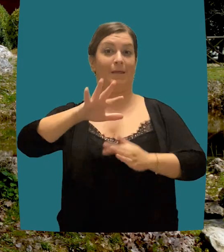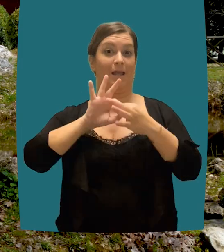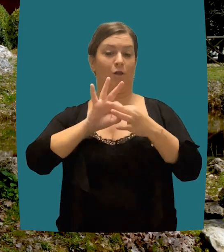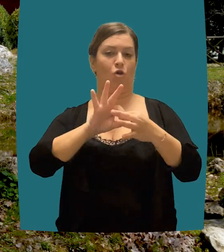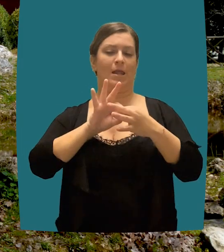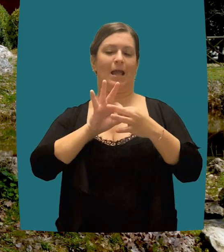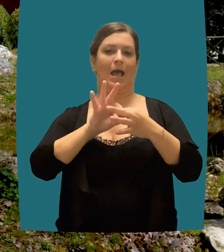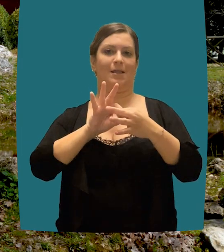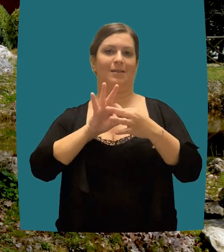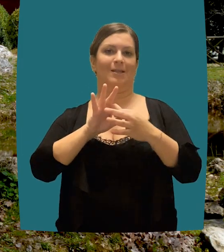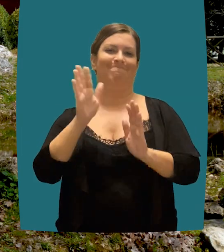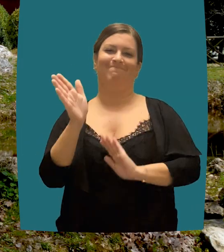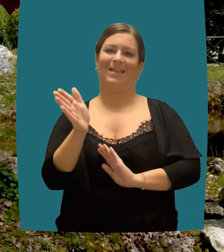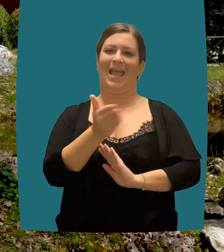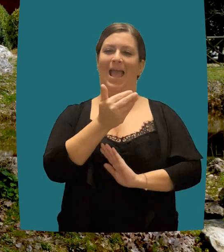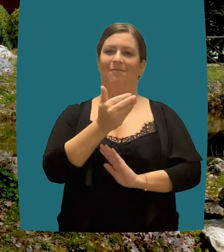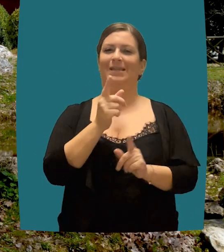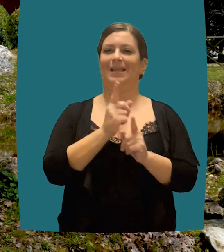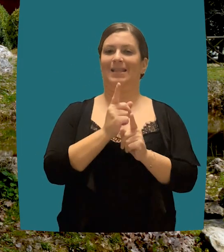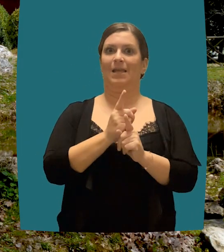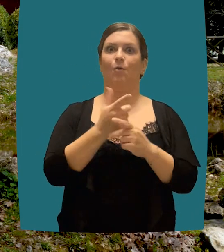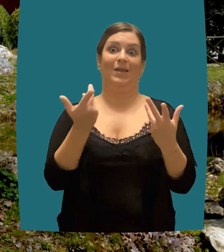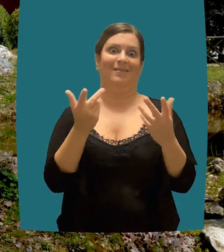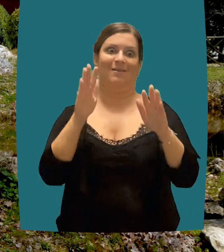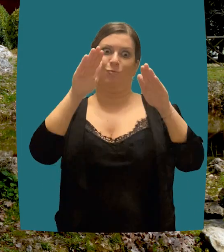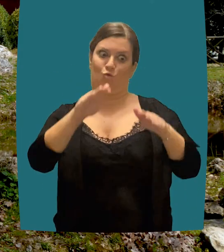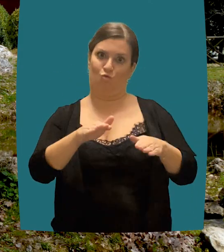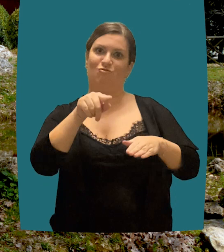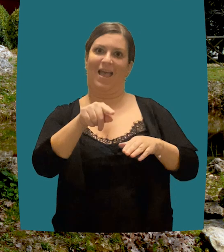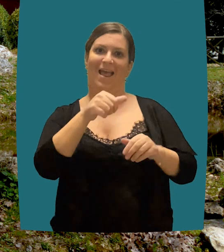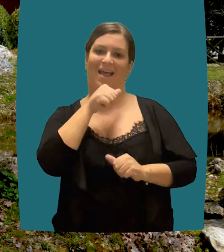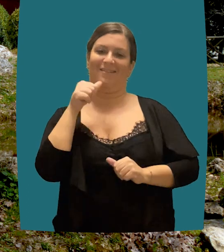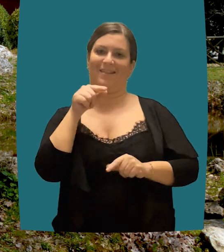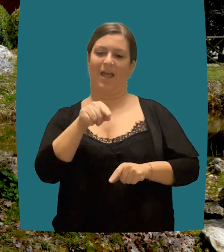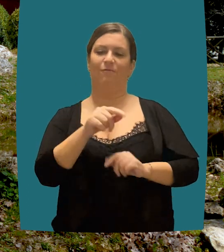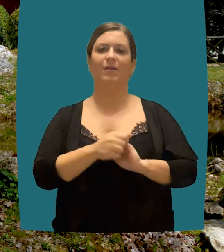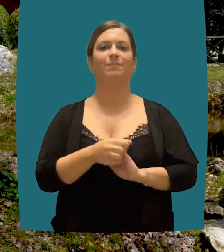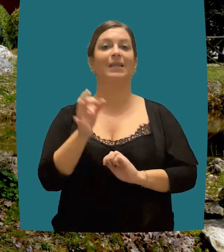"Polluter pays" does not mean that the polluter is required to pay a fine or a penalty.